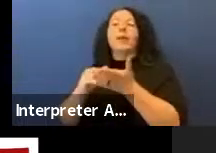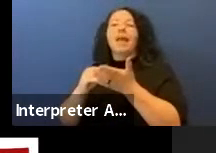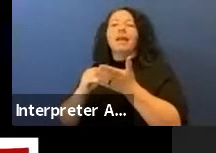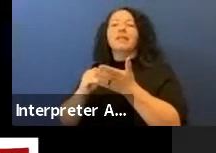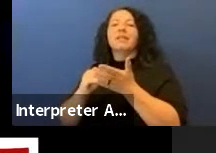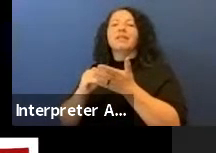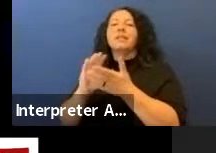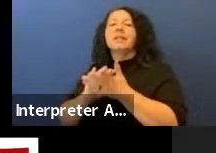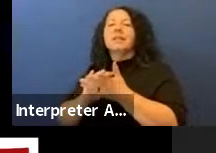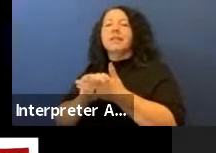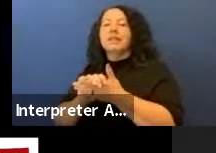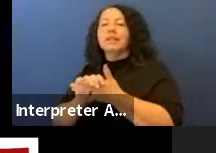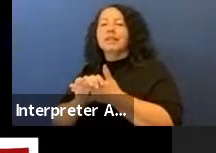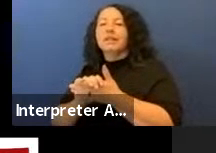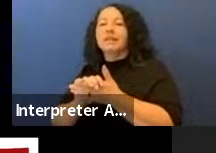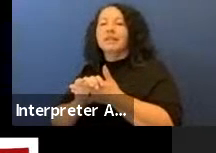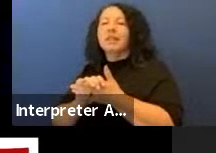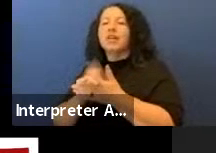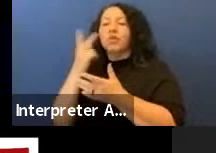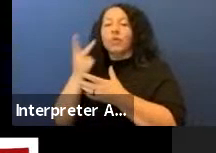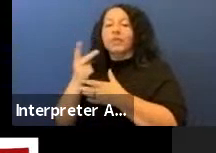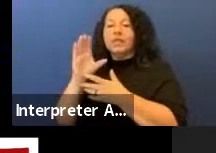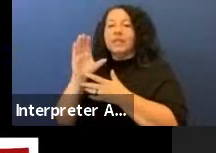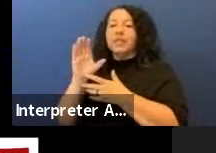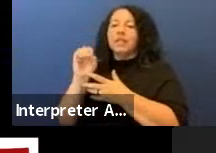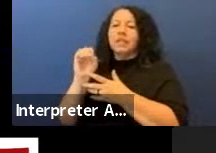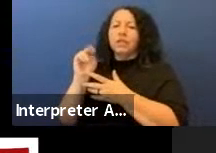pictured there which is where we have our ceremony in Oklahoma.